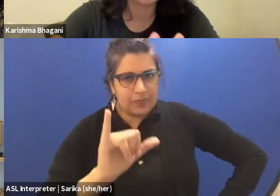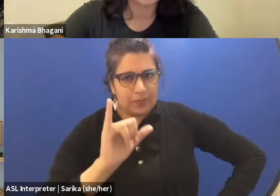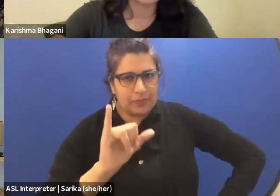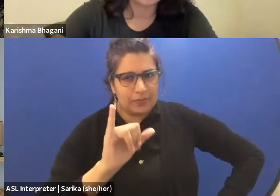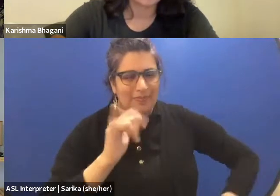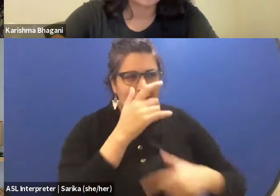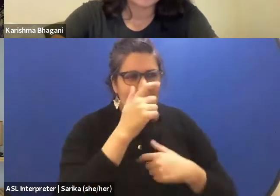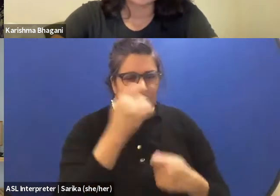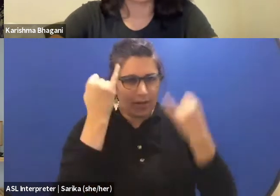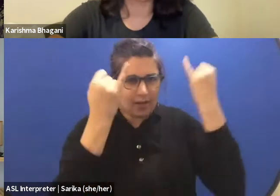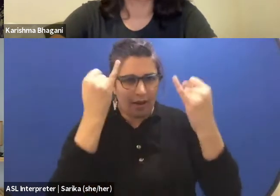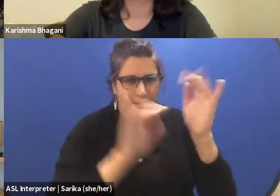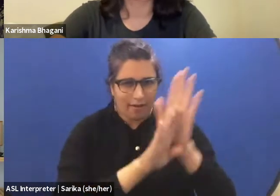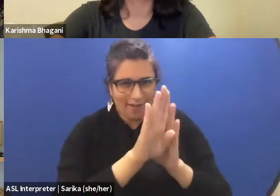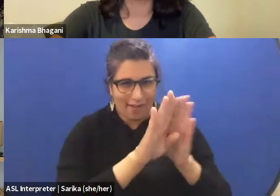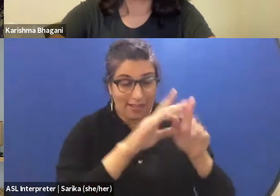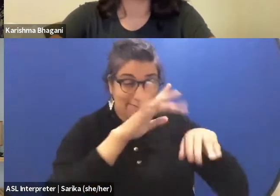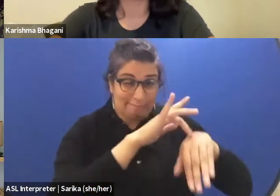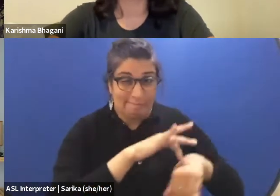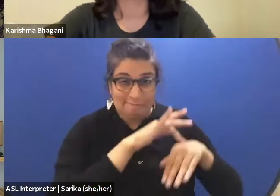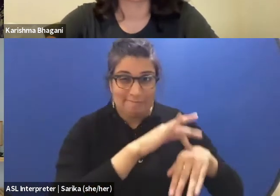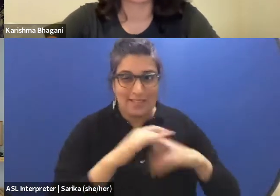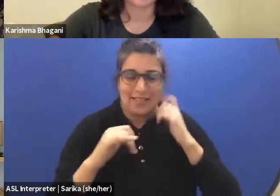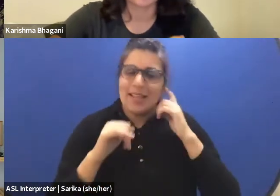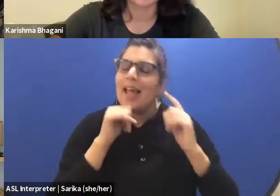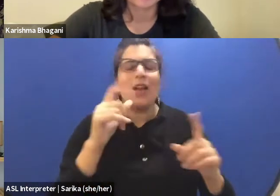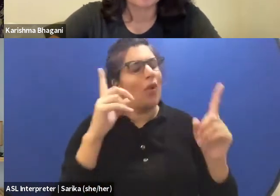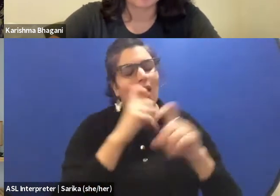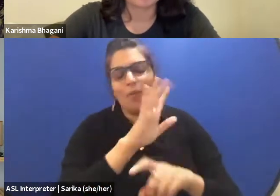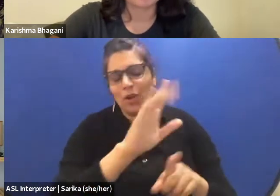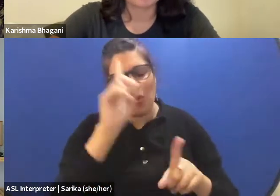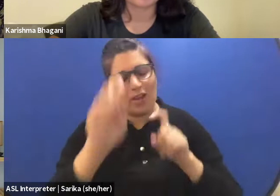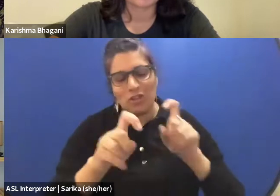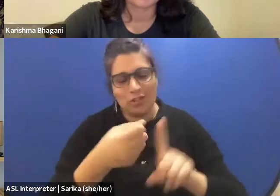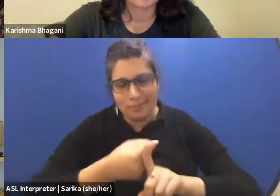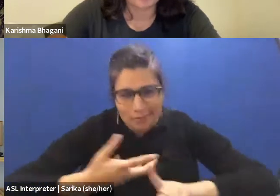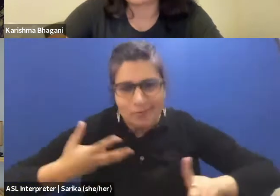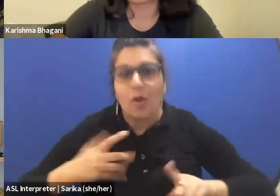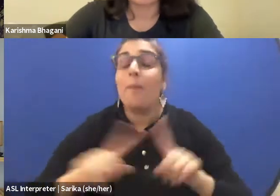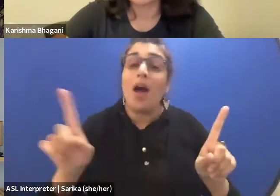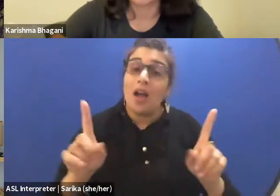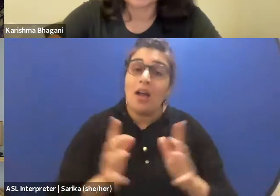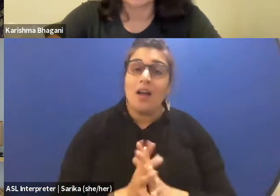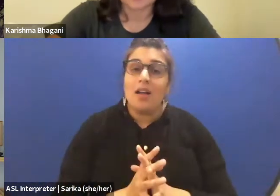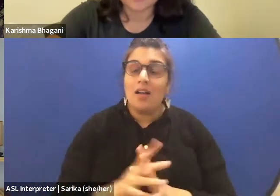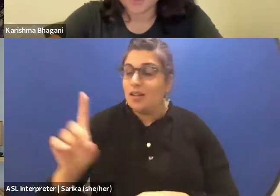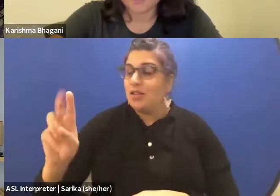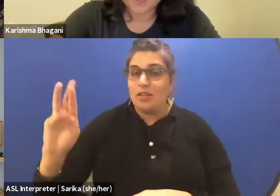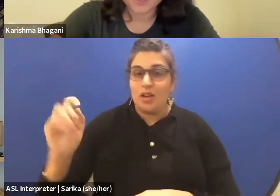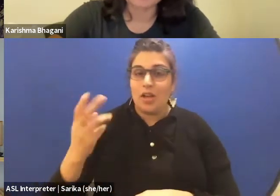to dwell upon, (chuckles) and it is not to complicate your question even further, but I think dramaturgy takes a different definition